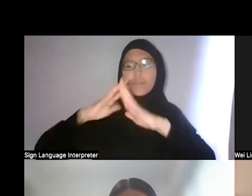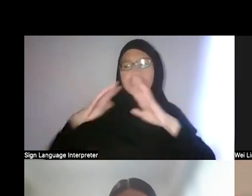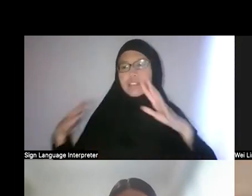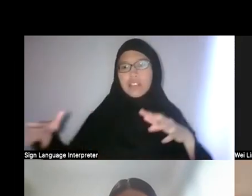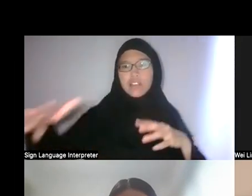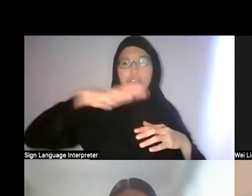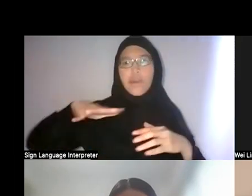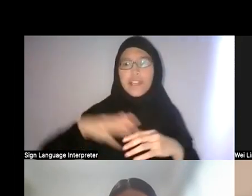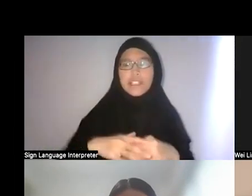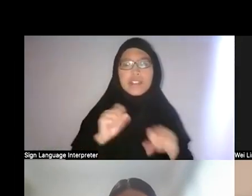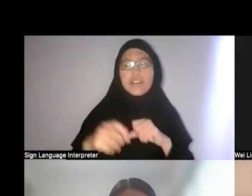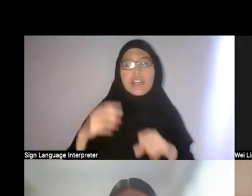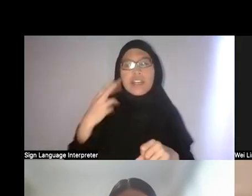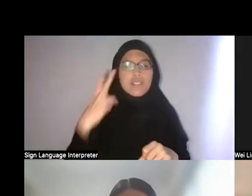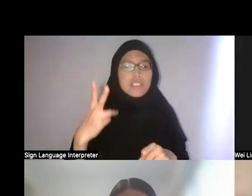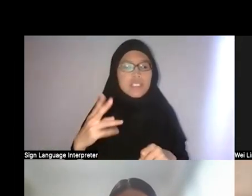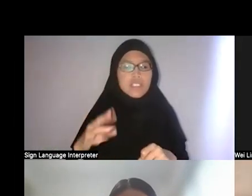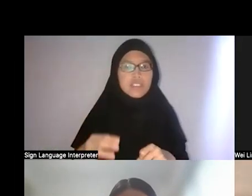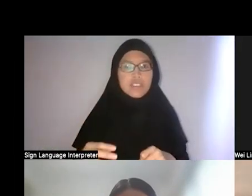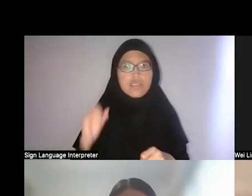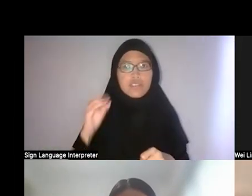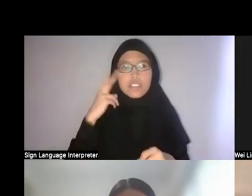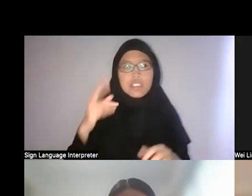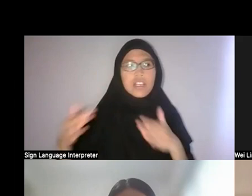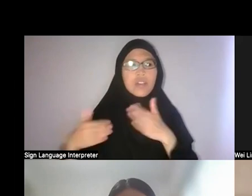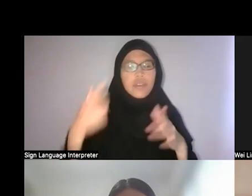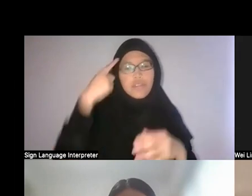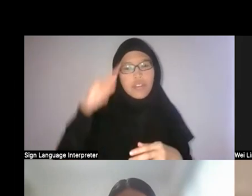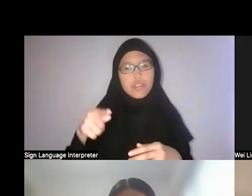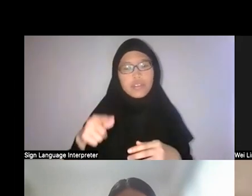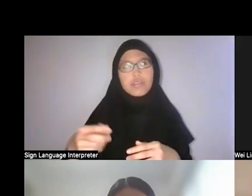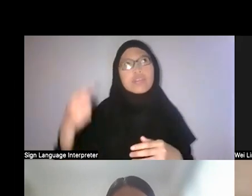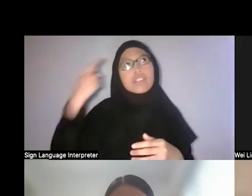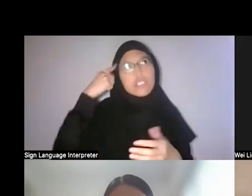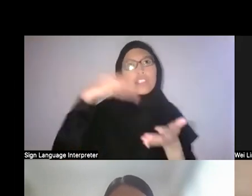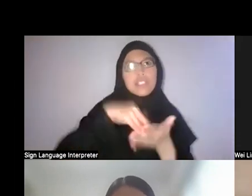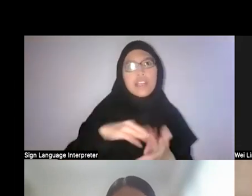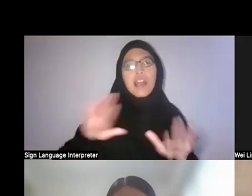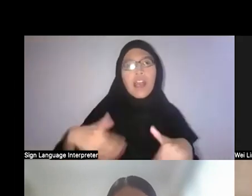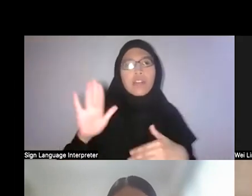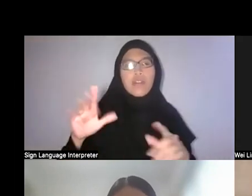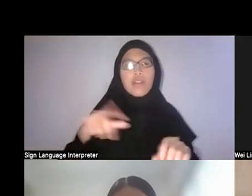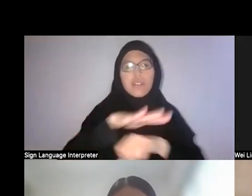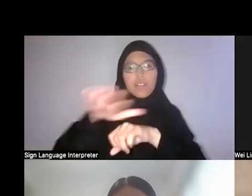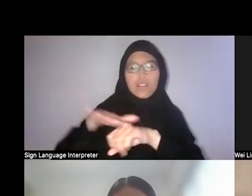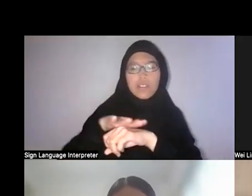You just look around and it becomes like a way for you to rethink how your landscape around you is.